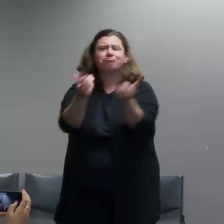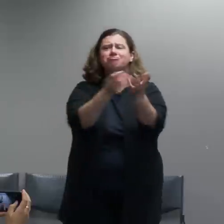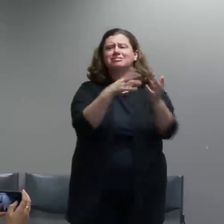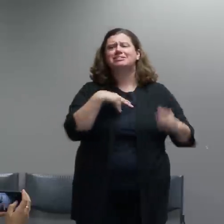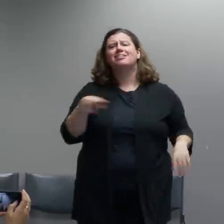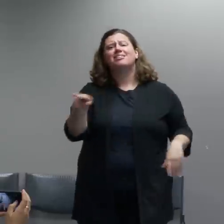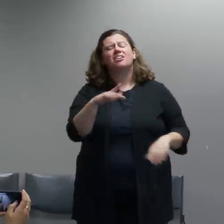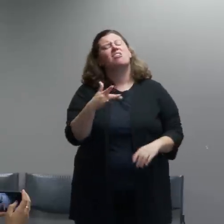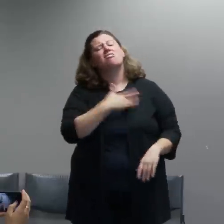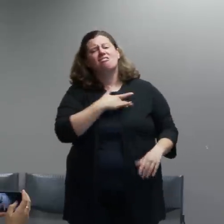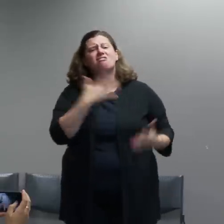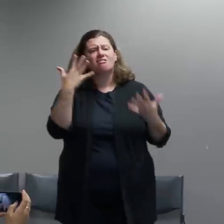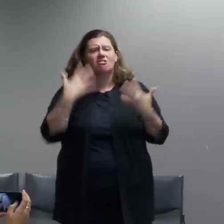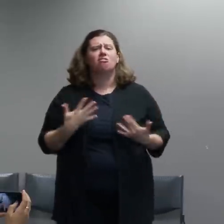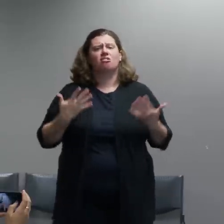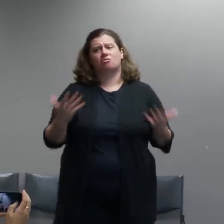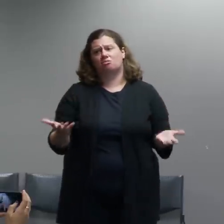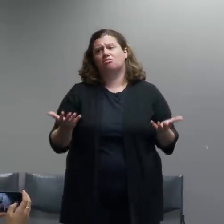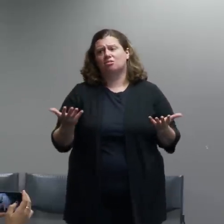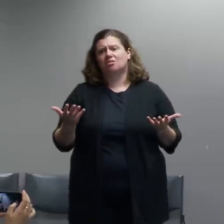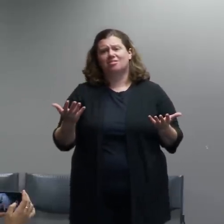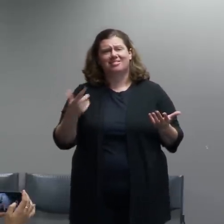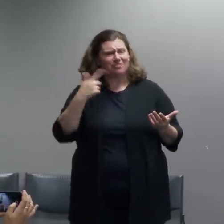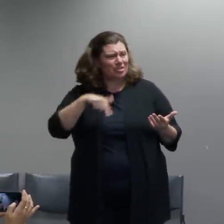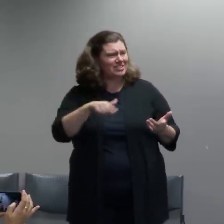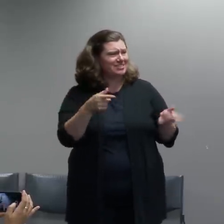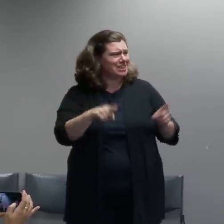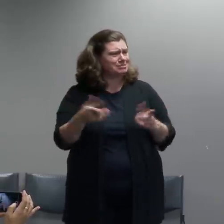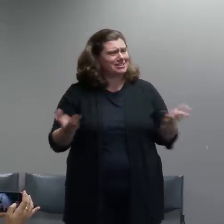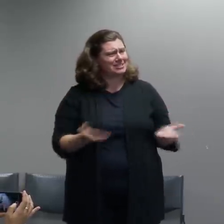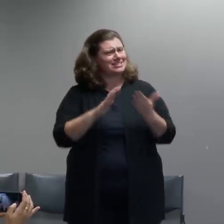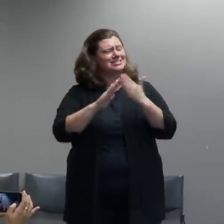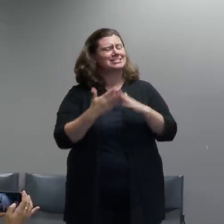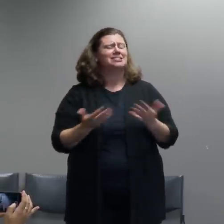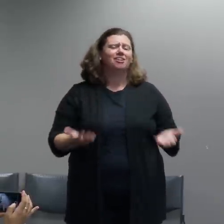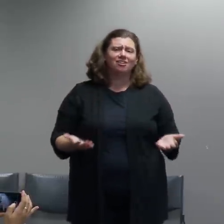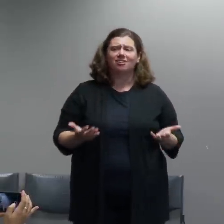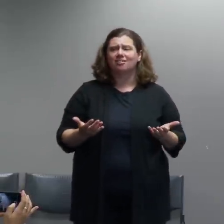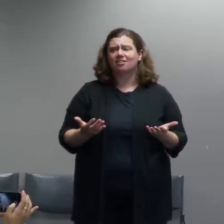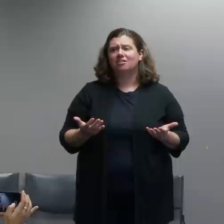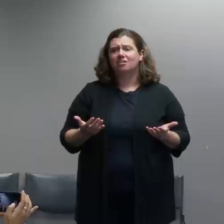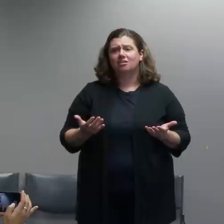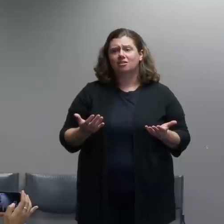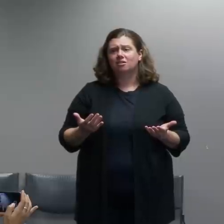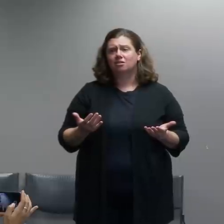in our city center. Quite frankly, this is not sustainable.